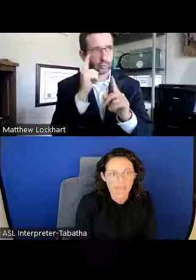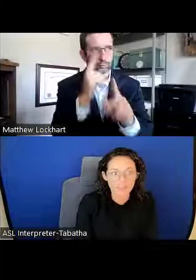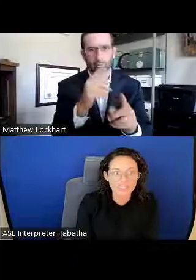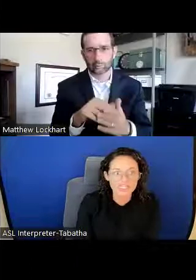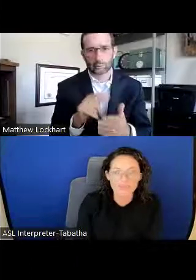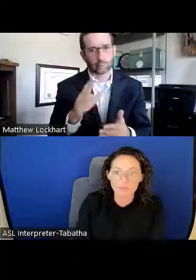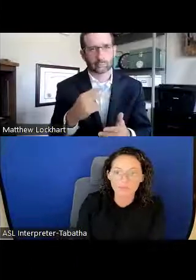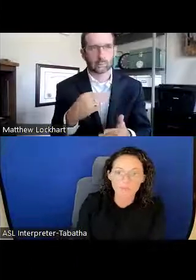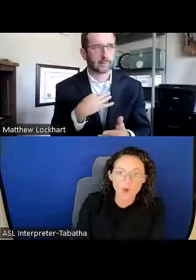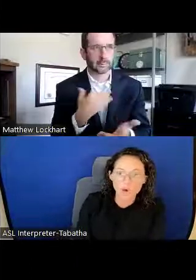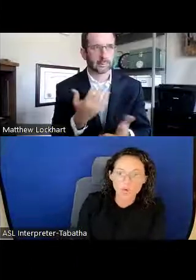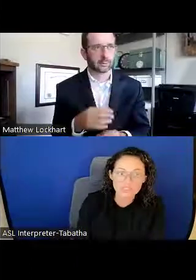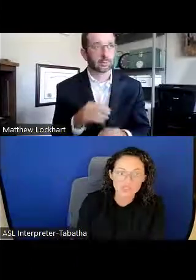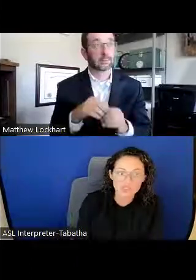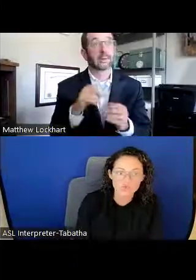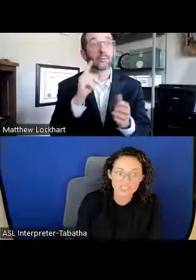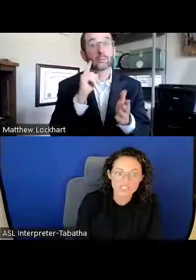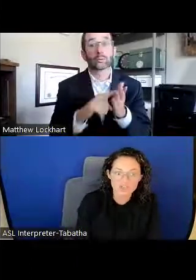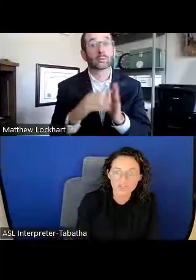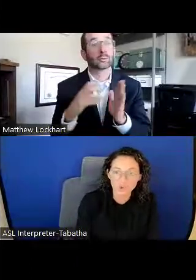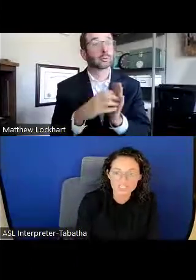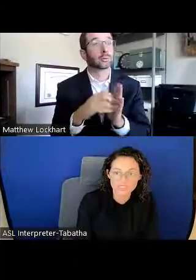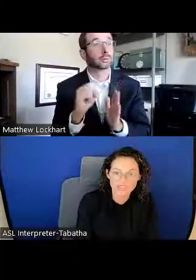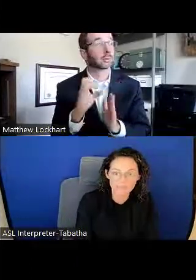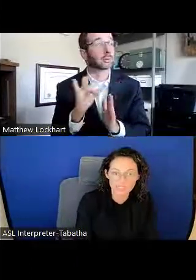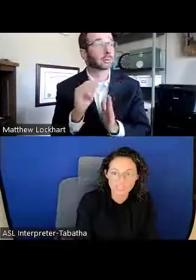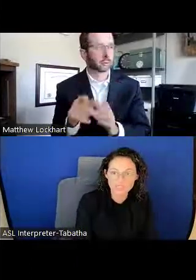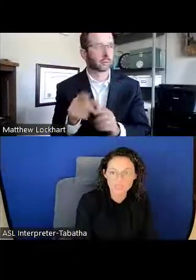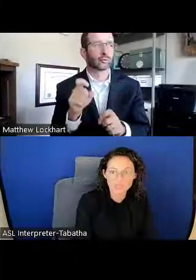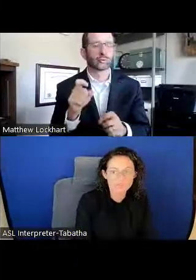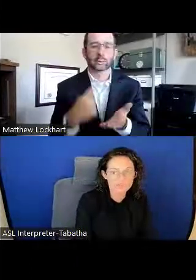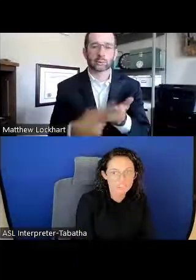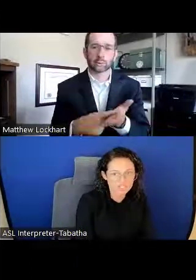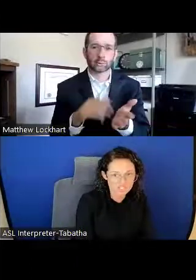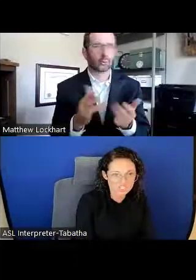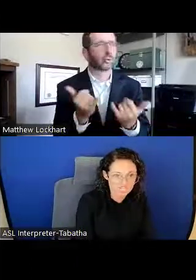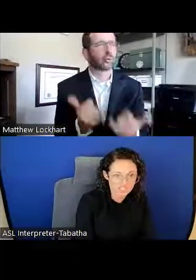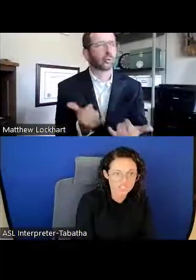Applicants do not propose new research goals in the application. In the research section,